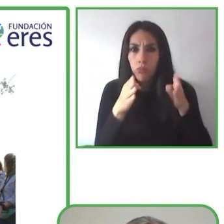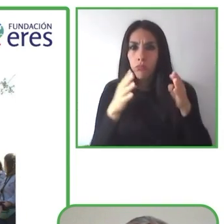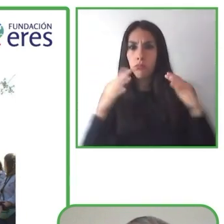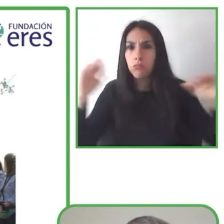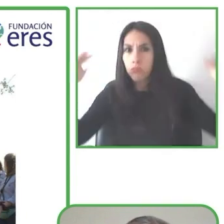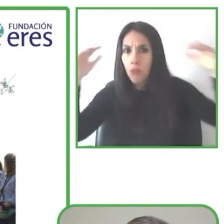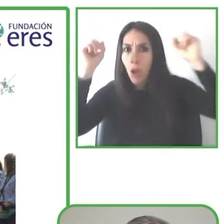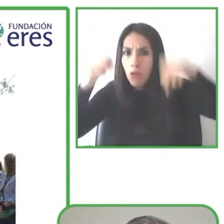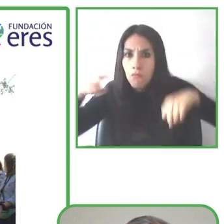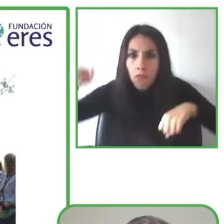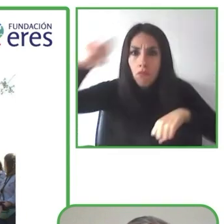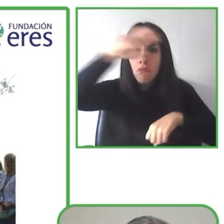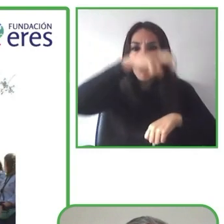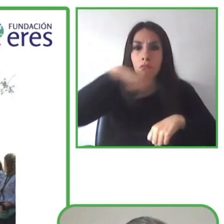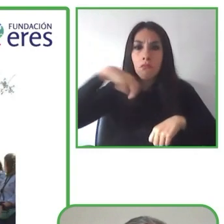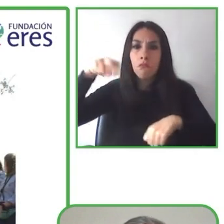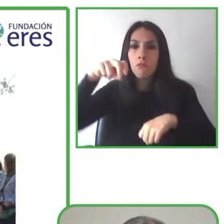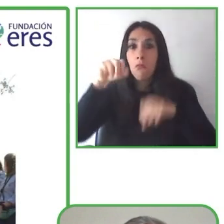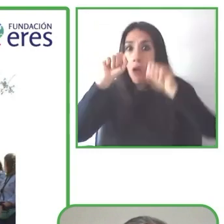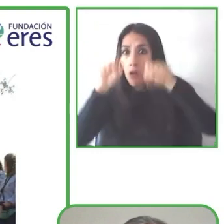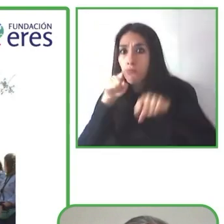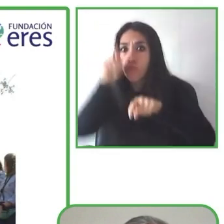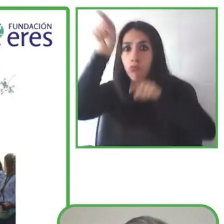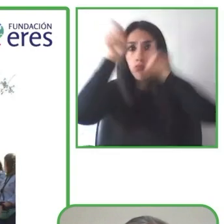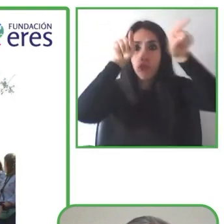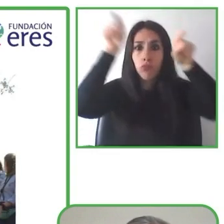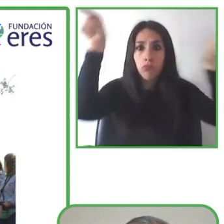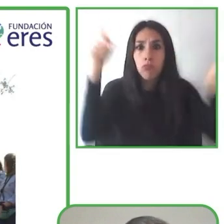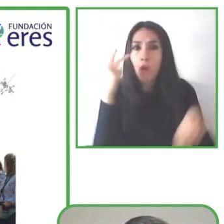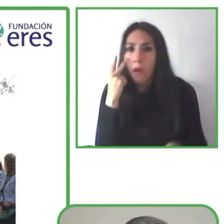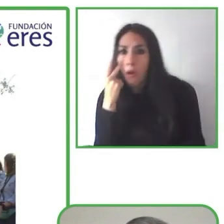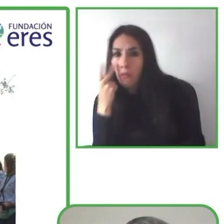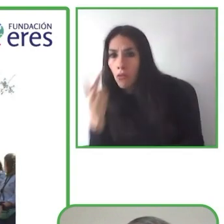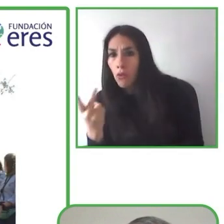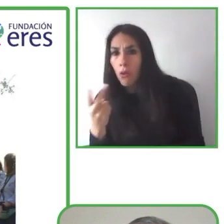We can identify the best trails for us to carry out that experiences.